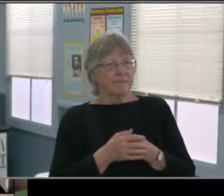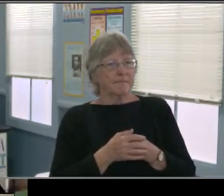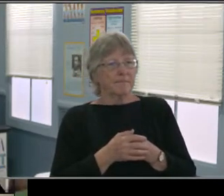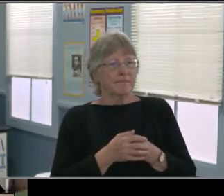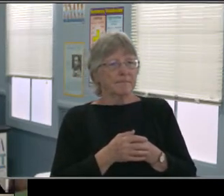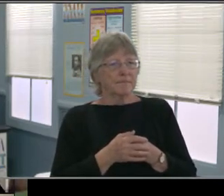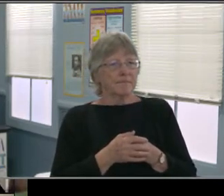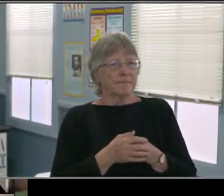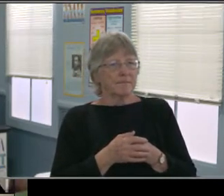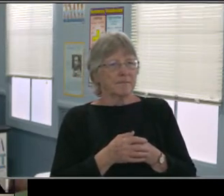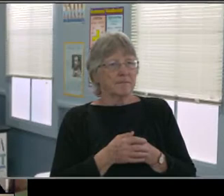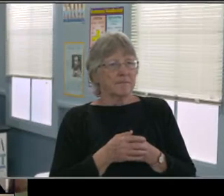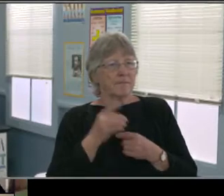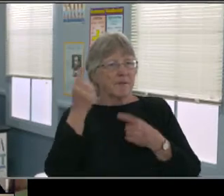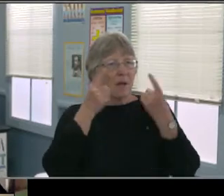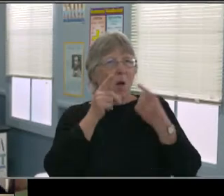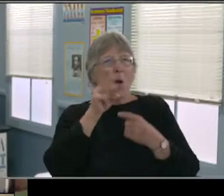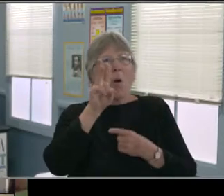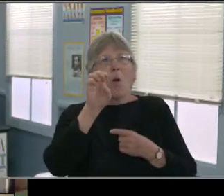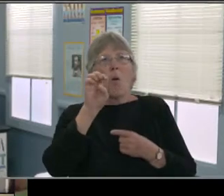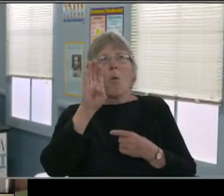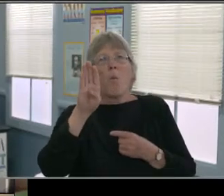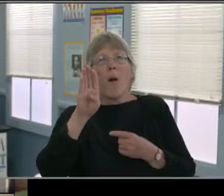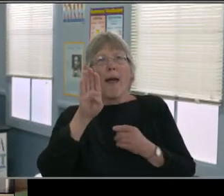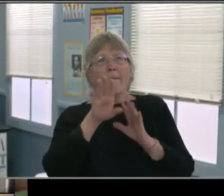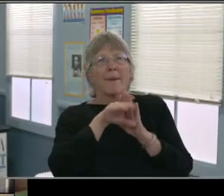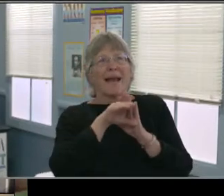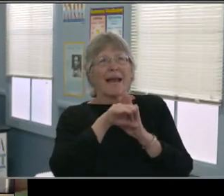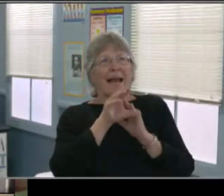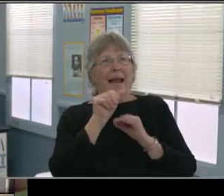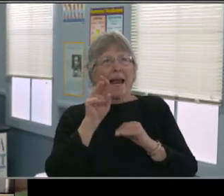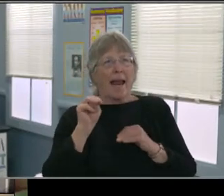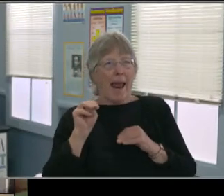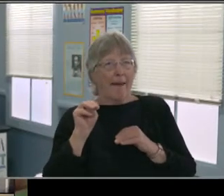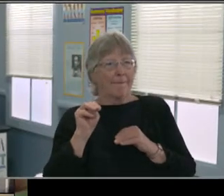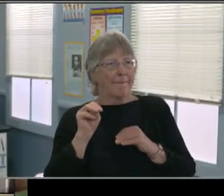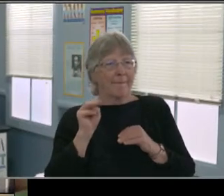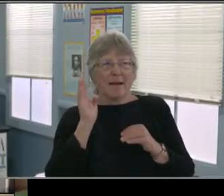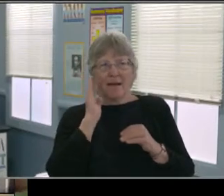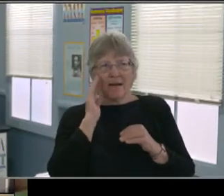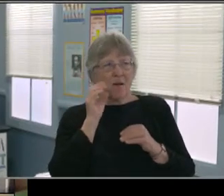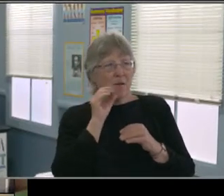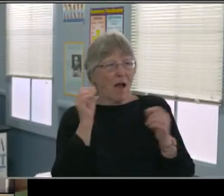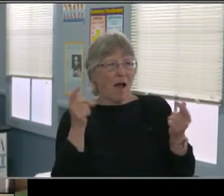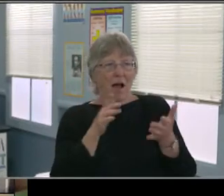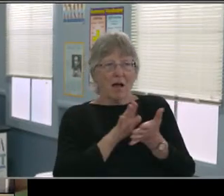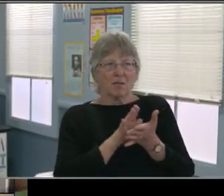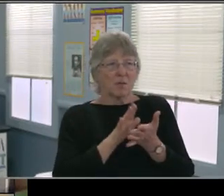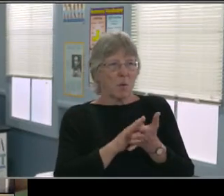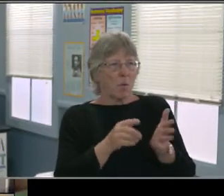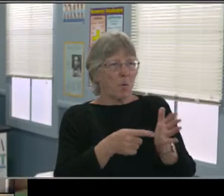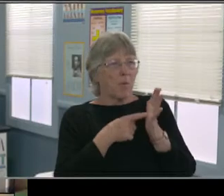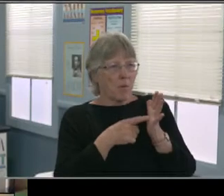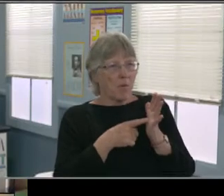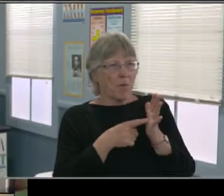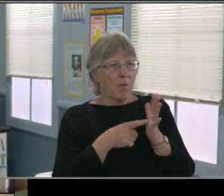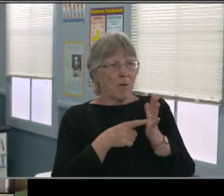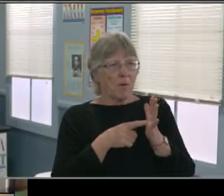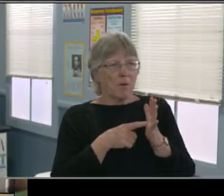the conversation and she's not engaging with the classroom, right? So if the IEP goal is for, I don't know Jenny will engage